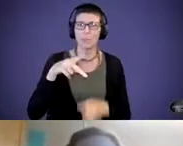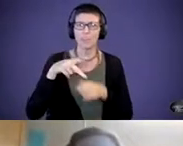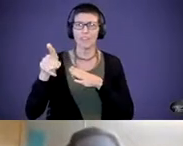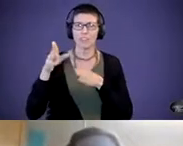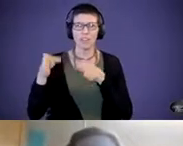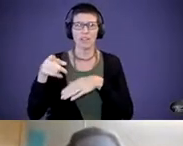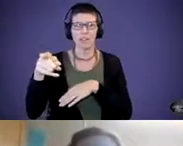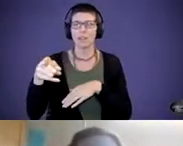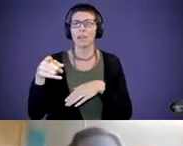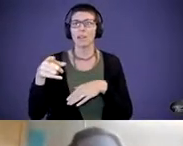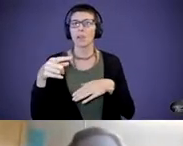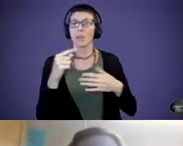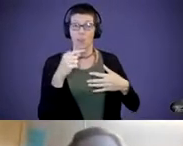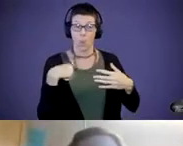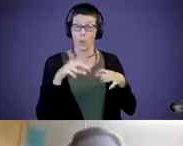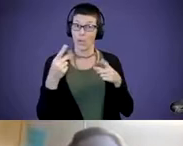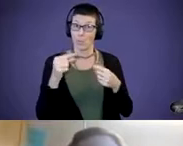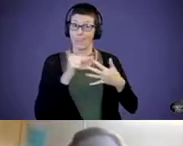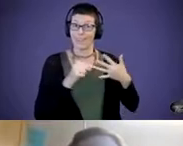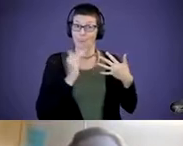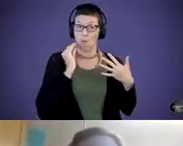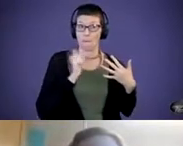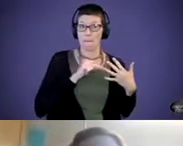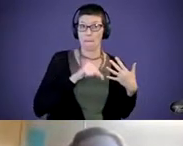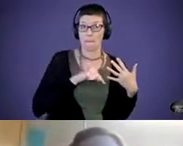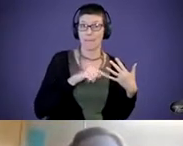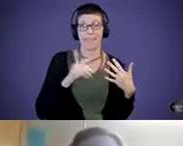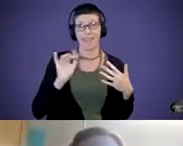are the things we're doing at home.” And like I said, bath time for us was really challenging,